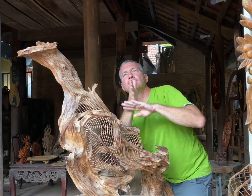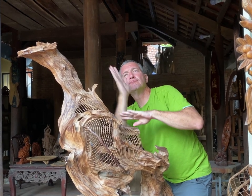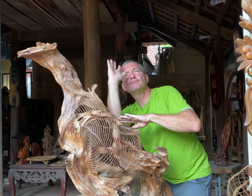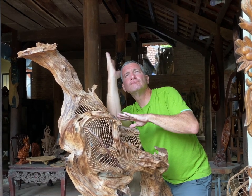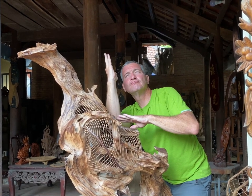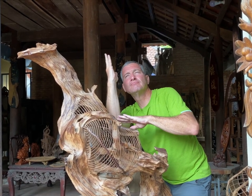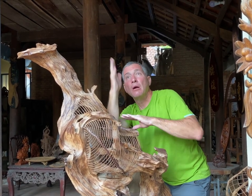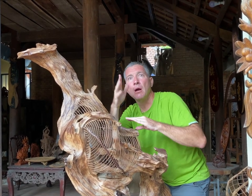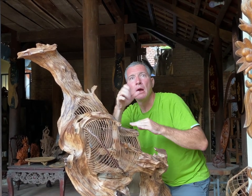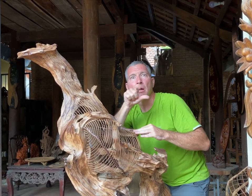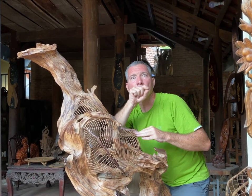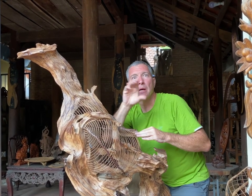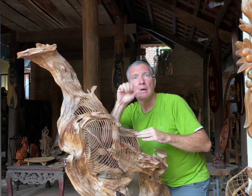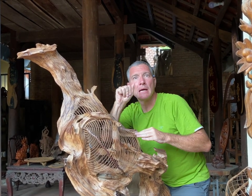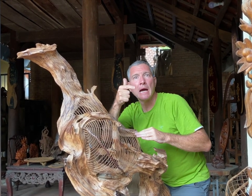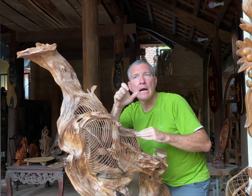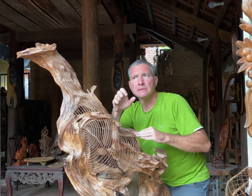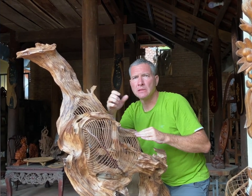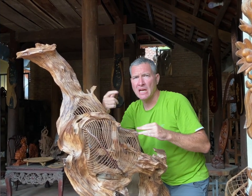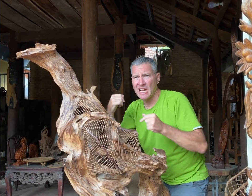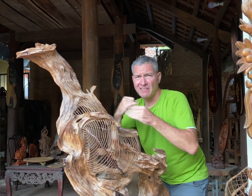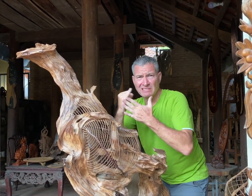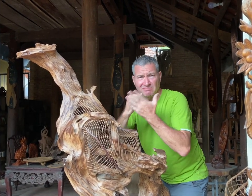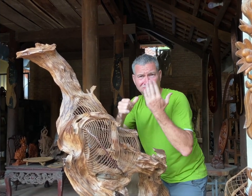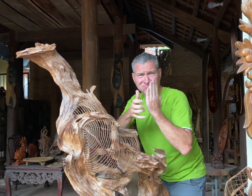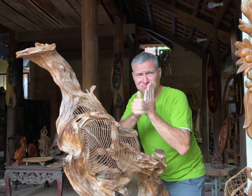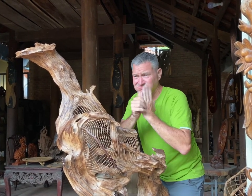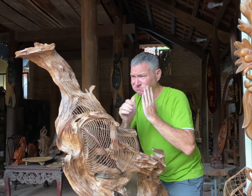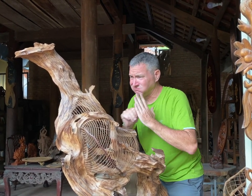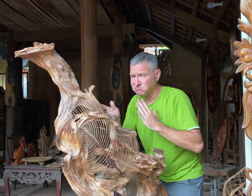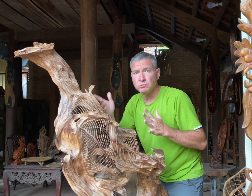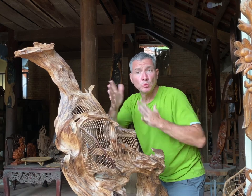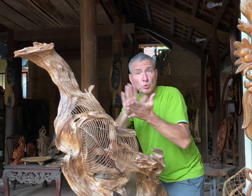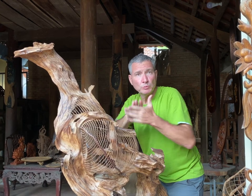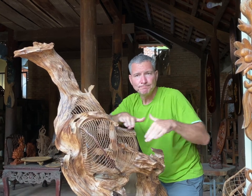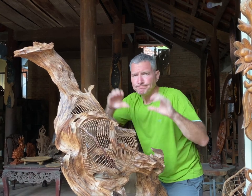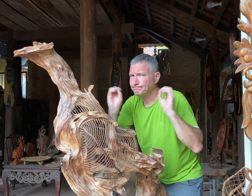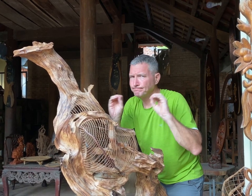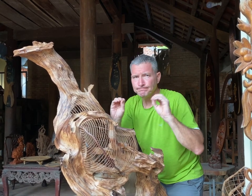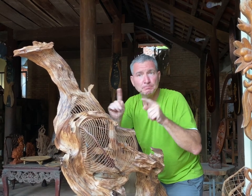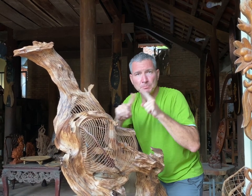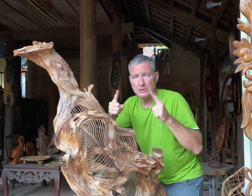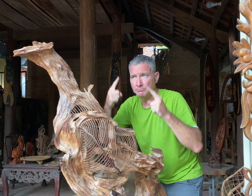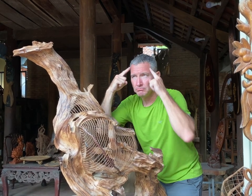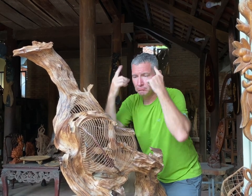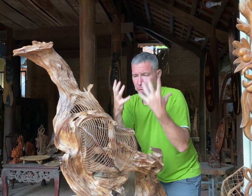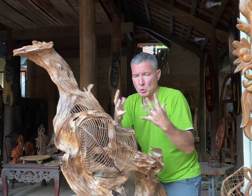A tree can be done for a birdcage! That person must have a talent for creative work. That person does not have formal education,